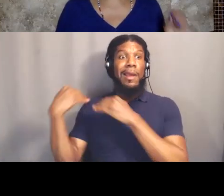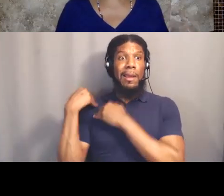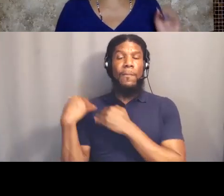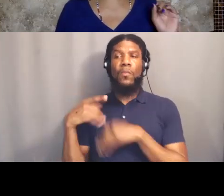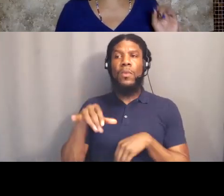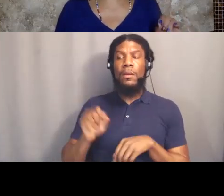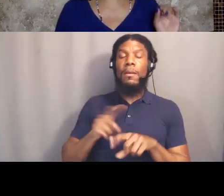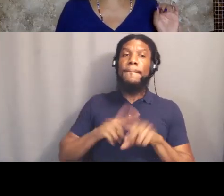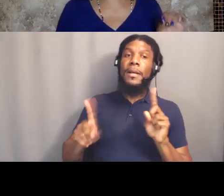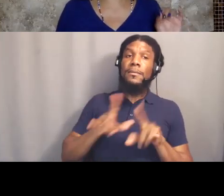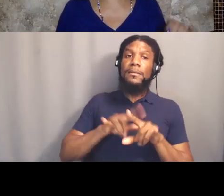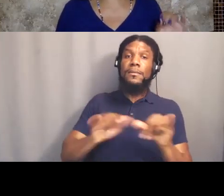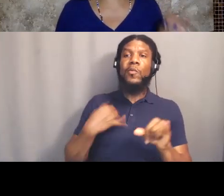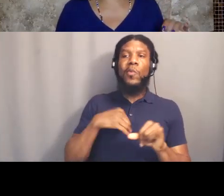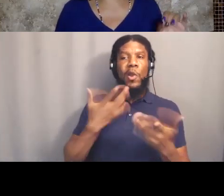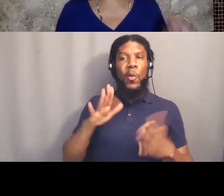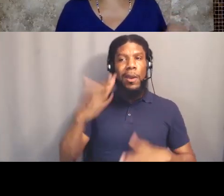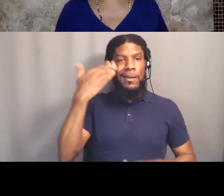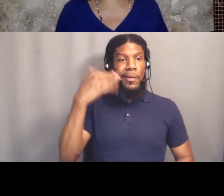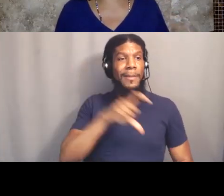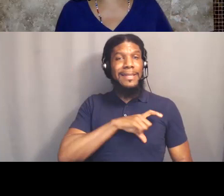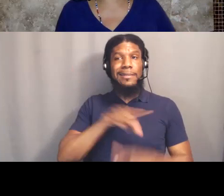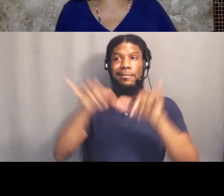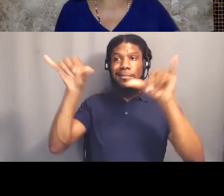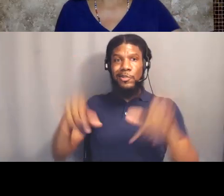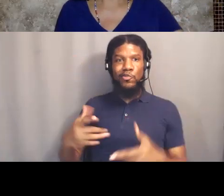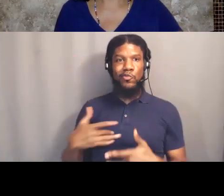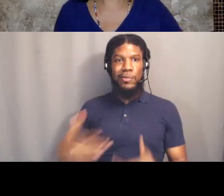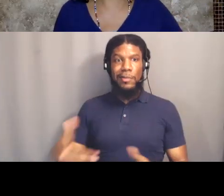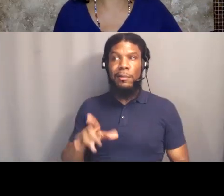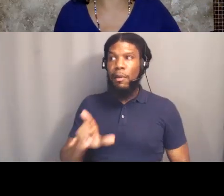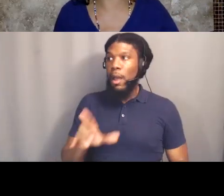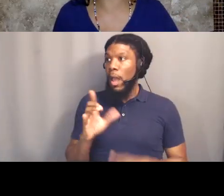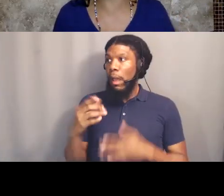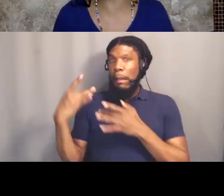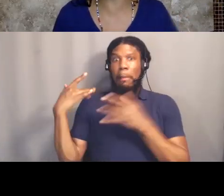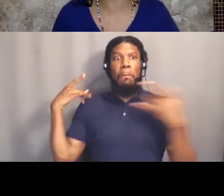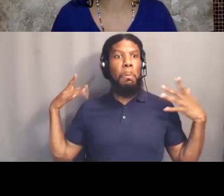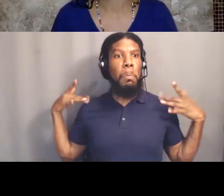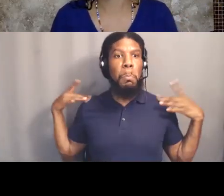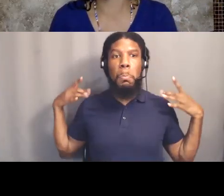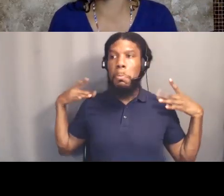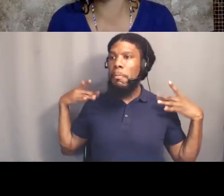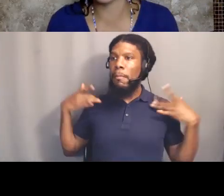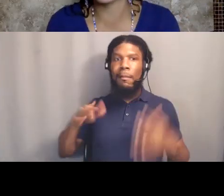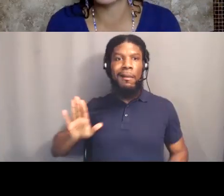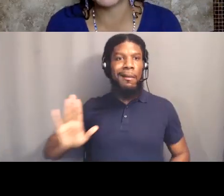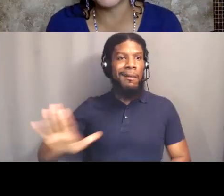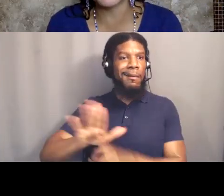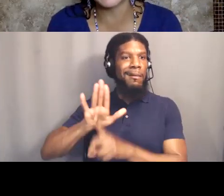try to duck accountability at every turn. And so we have taken a lesson from Mama Ida B. Wells